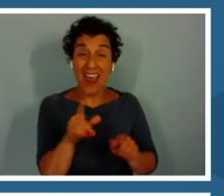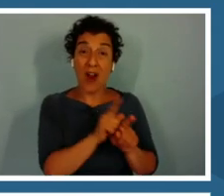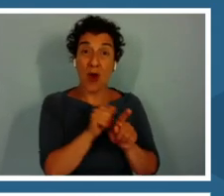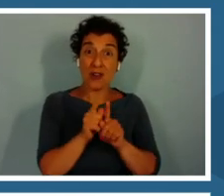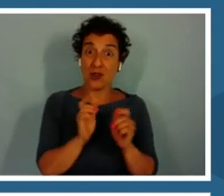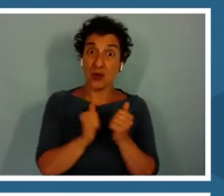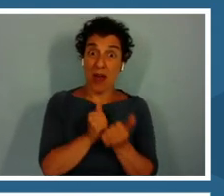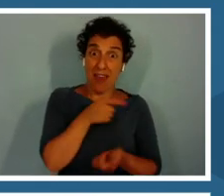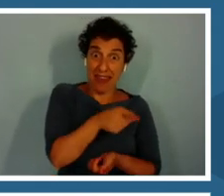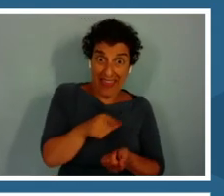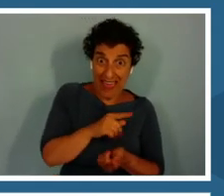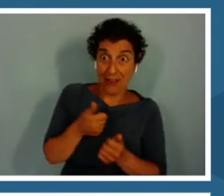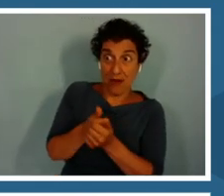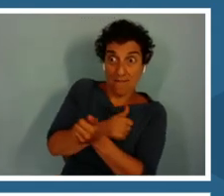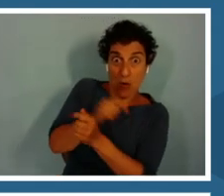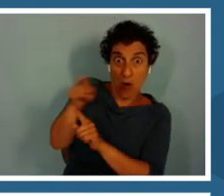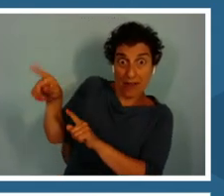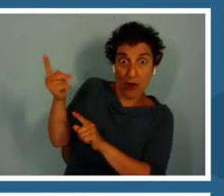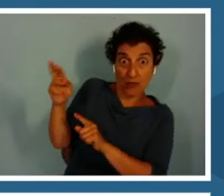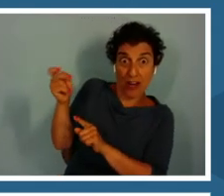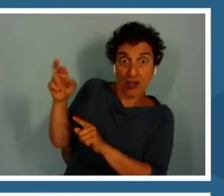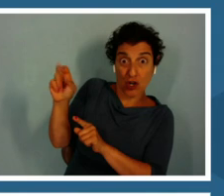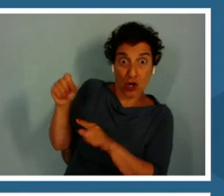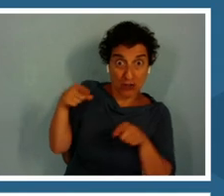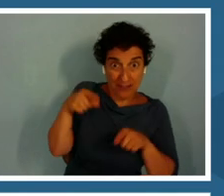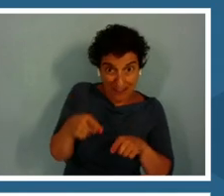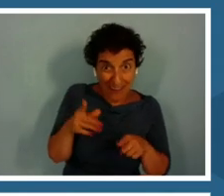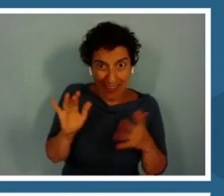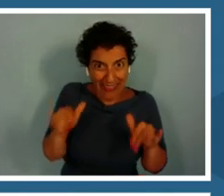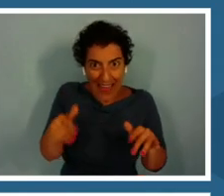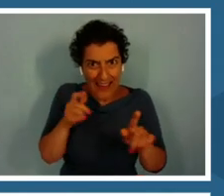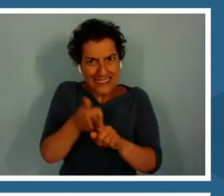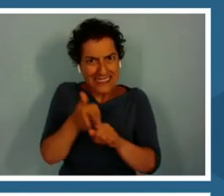If that doesn't sound the game to me, nothing does.